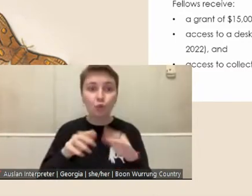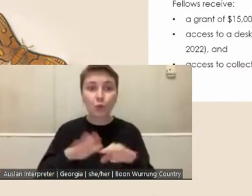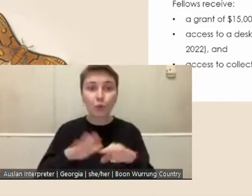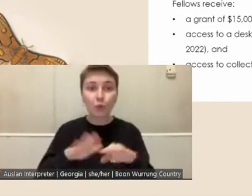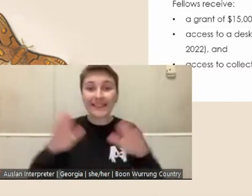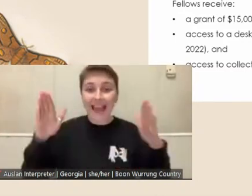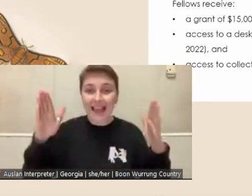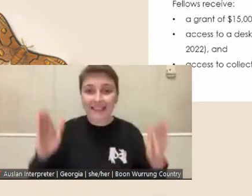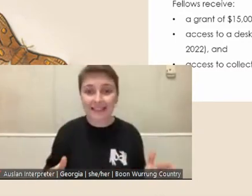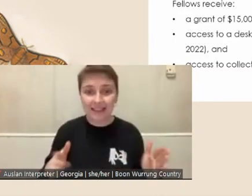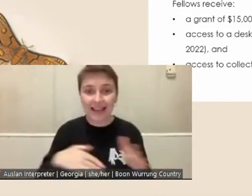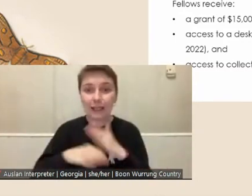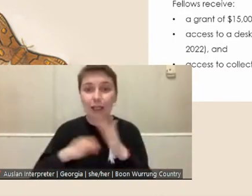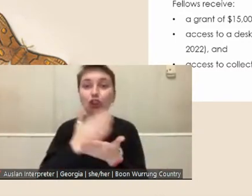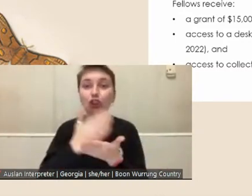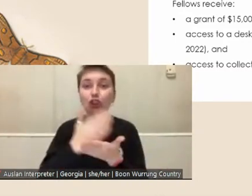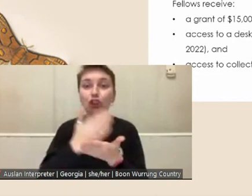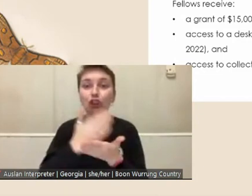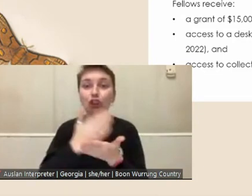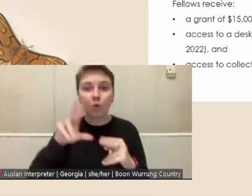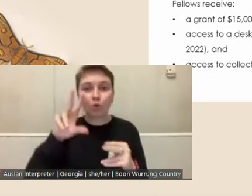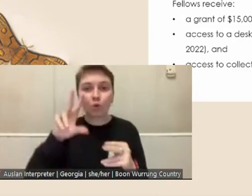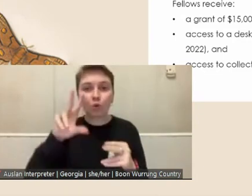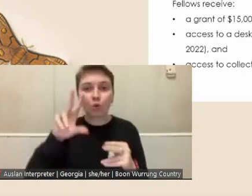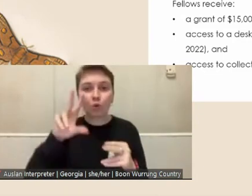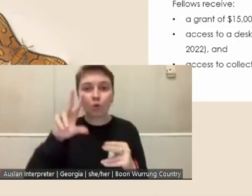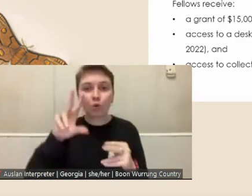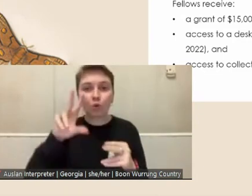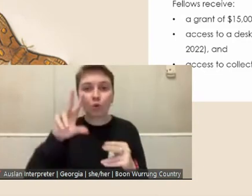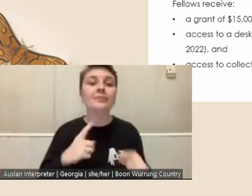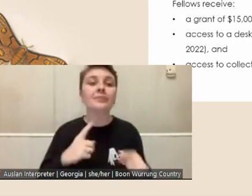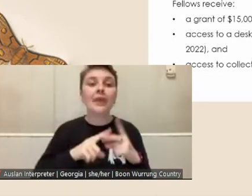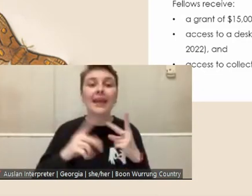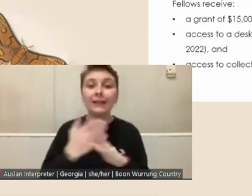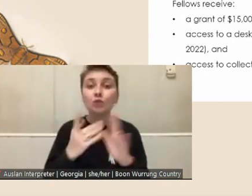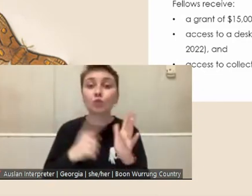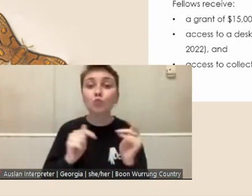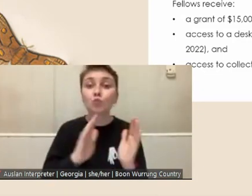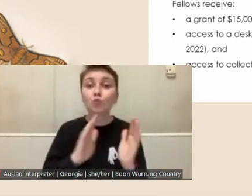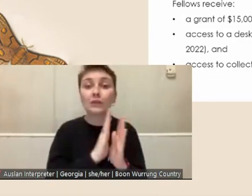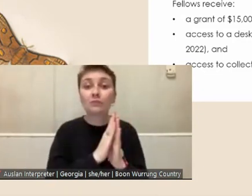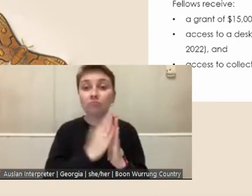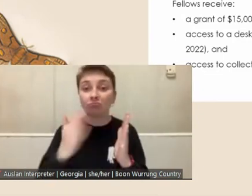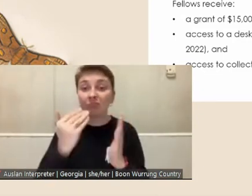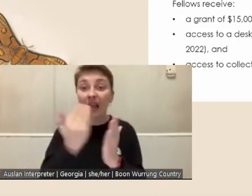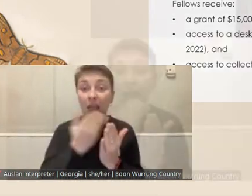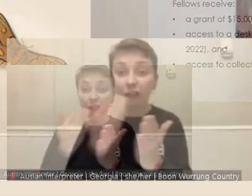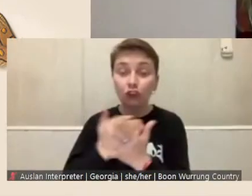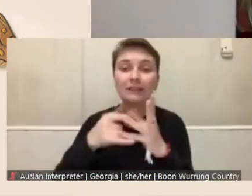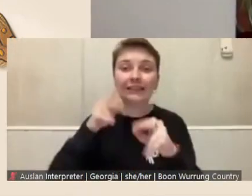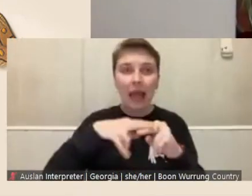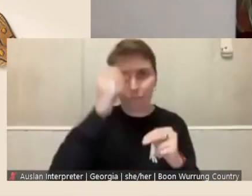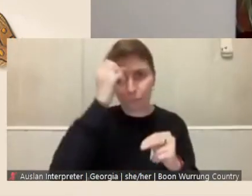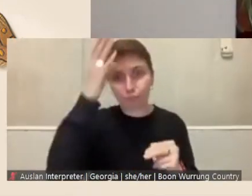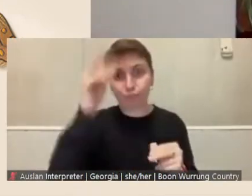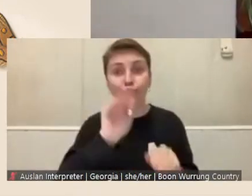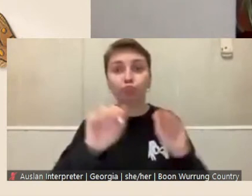for 12 months and access to collections and staff expertise. Next slide please.